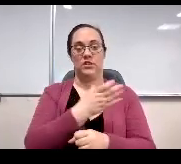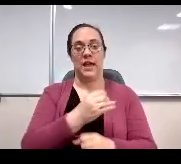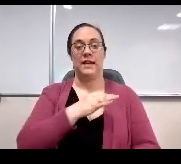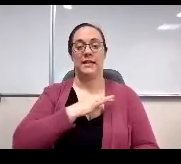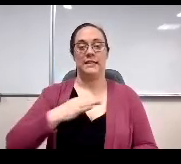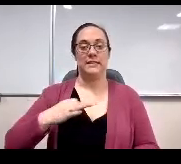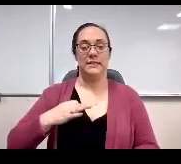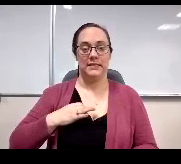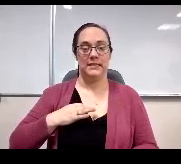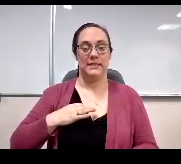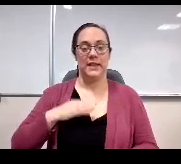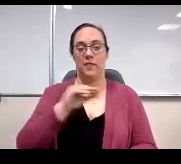agreement with the district averages.